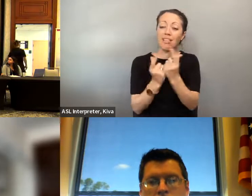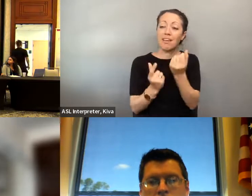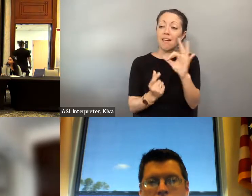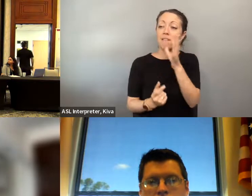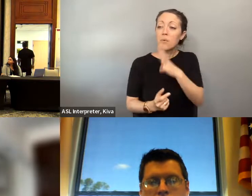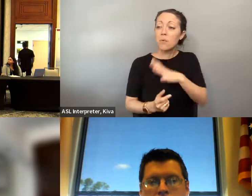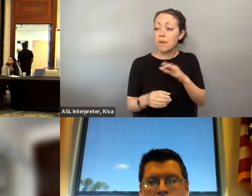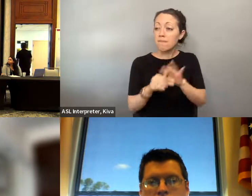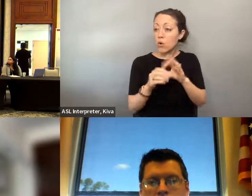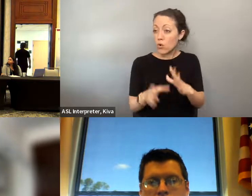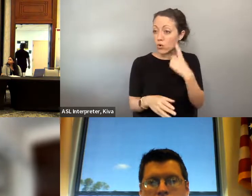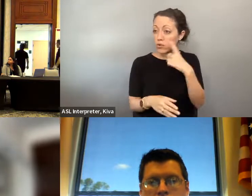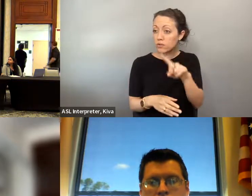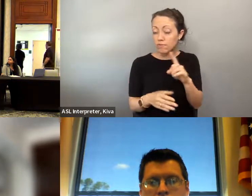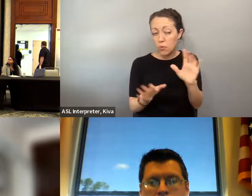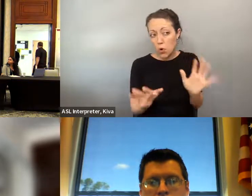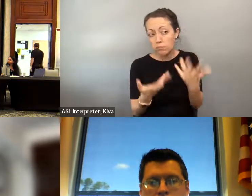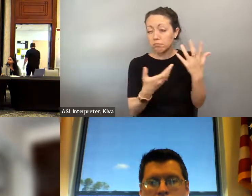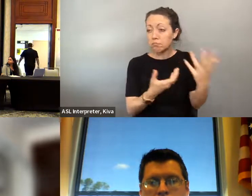live and for folks that are in rural areas with maybe low income, who abilities that access is different, and you touch briefly on gender, and I'd like to pivot over back to Cecil and ask you a bit about what work the league of women voters is doing in florida to